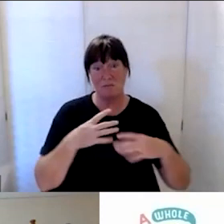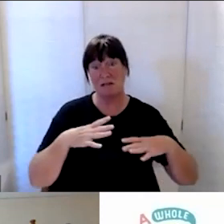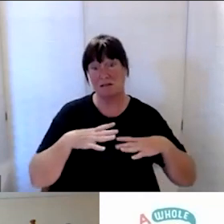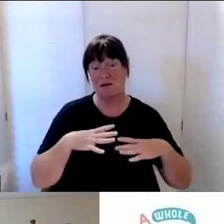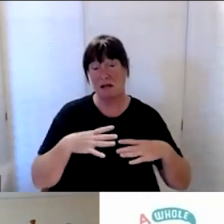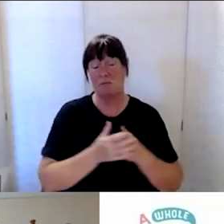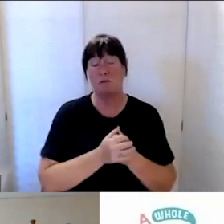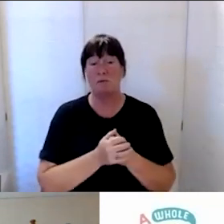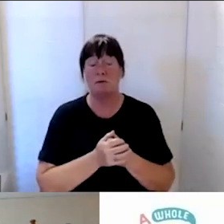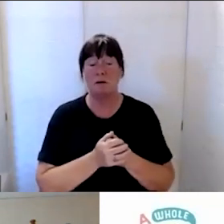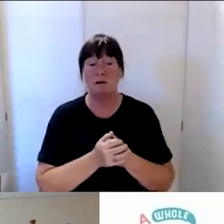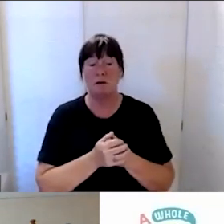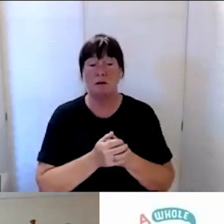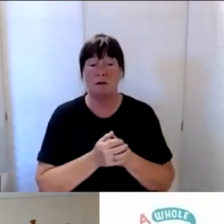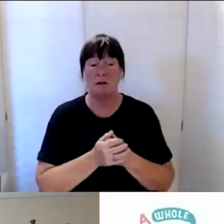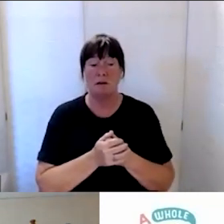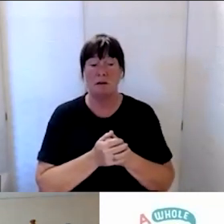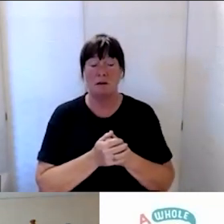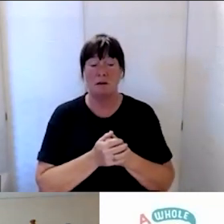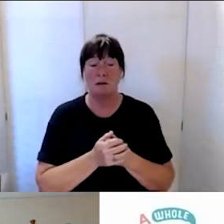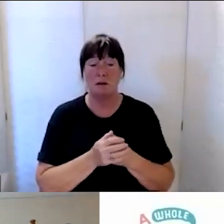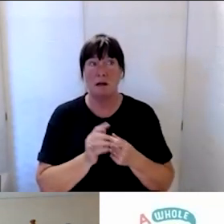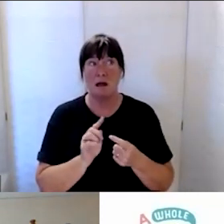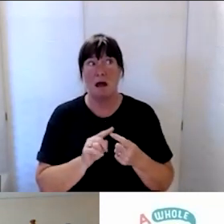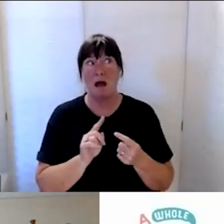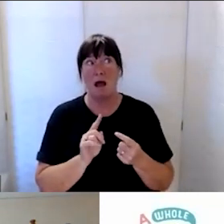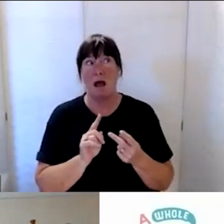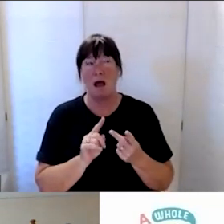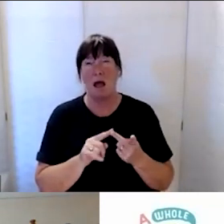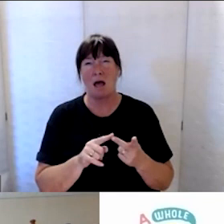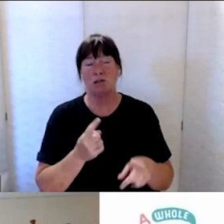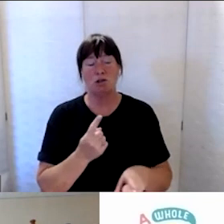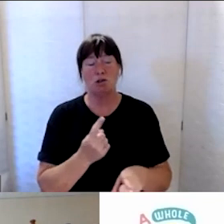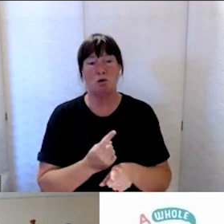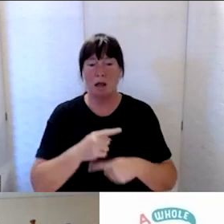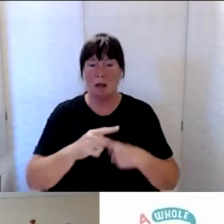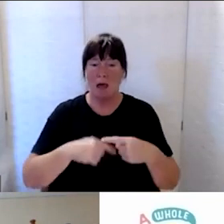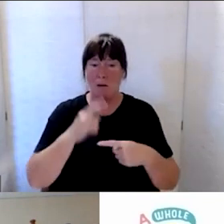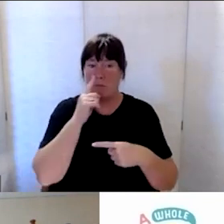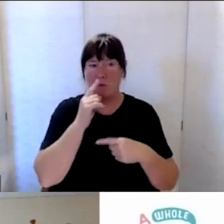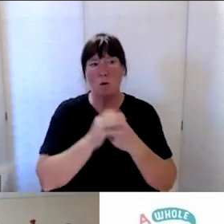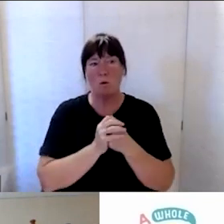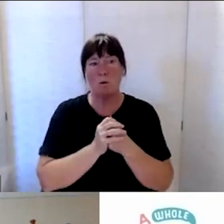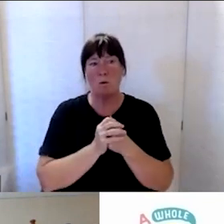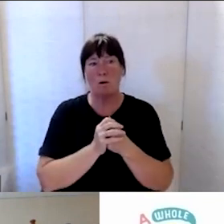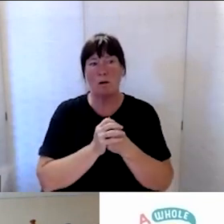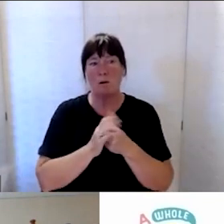And in terms of people who may need extra support